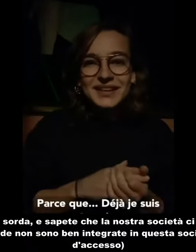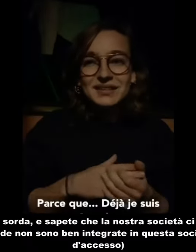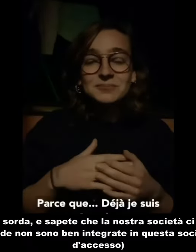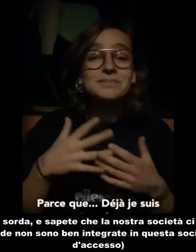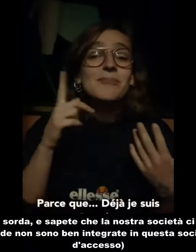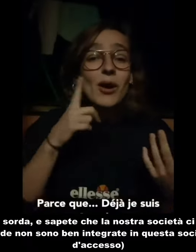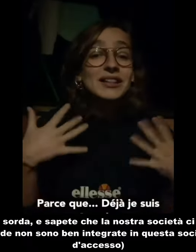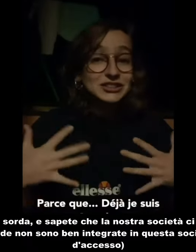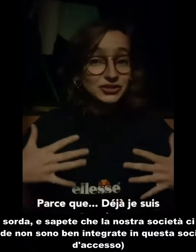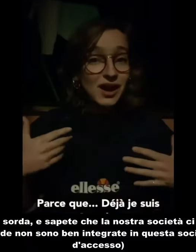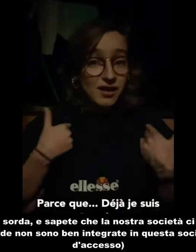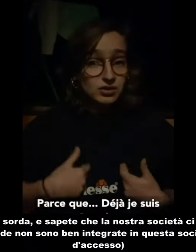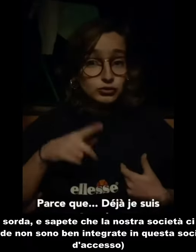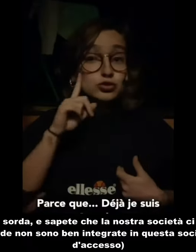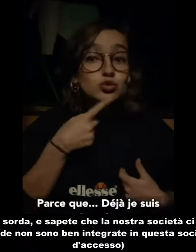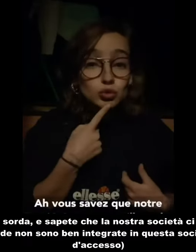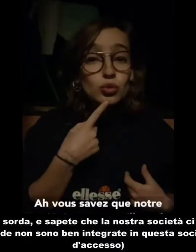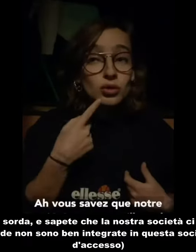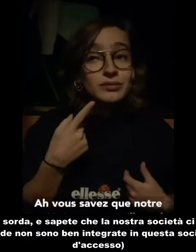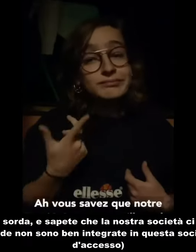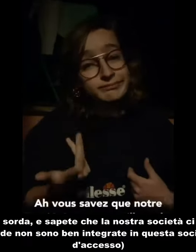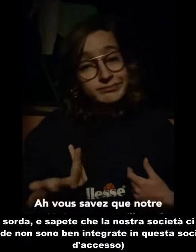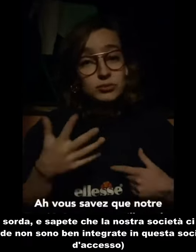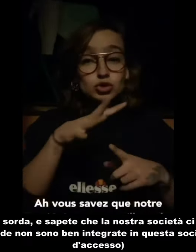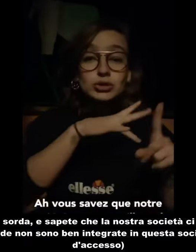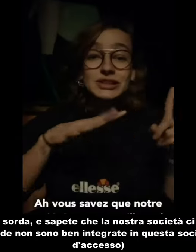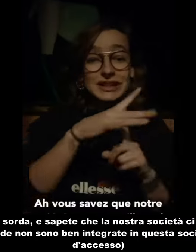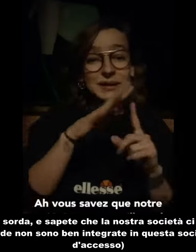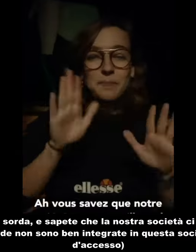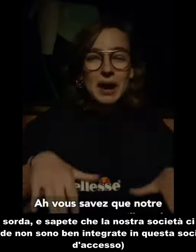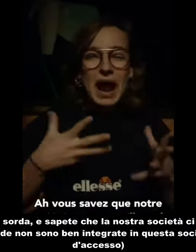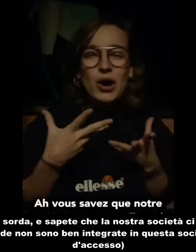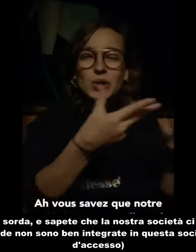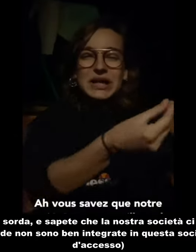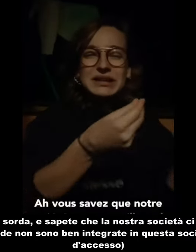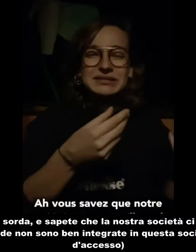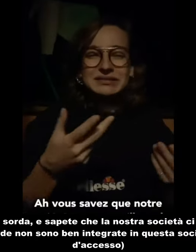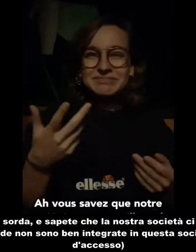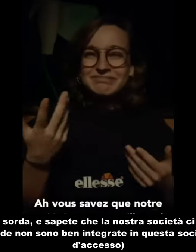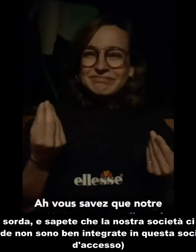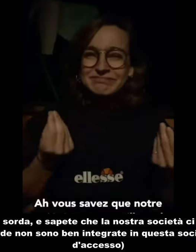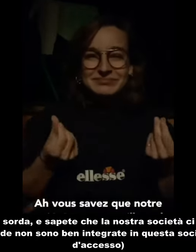I'm already deaf, and You know that our sociey doesn't welcome us as It should